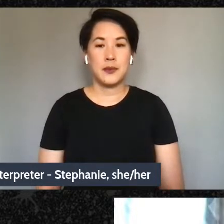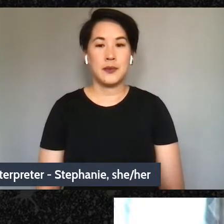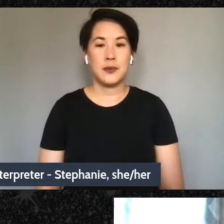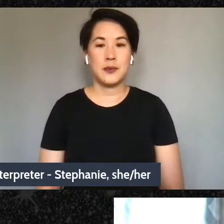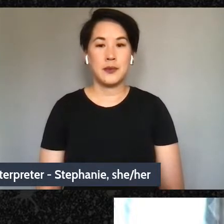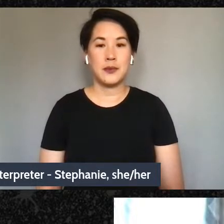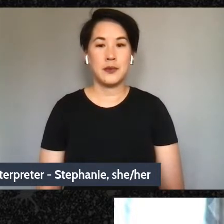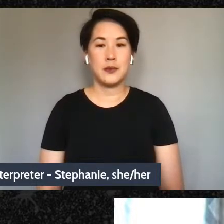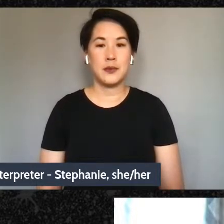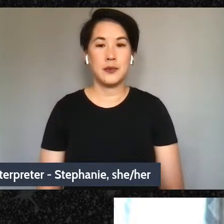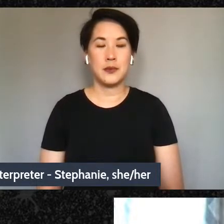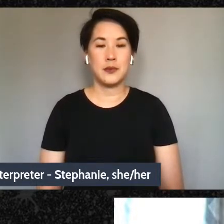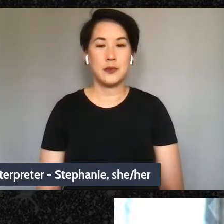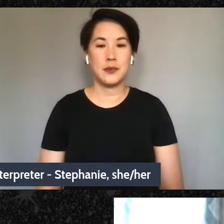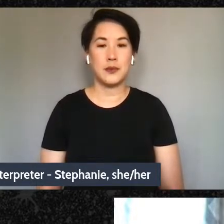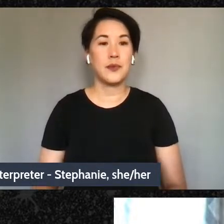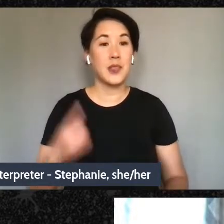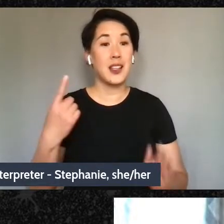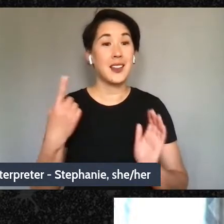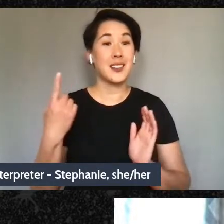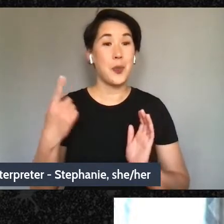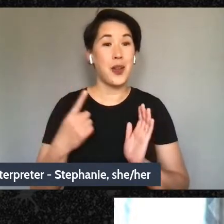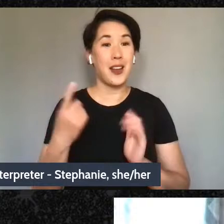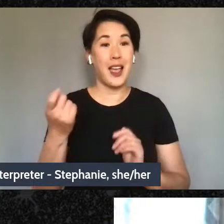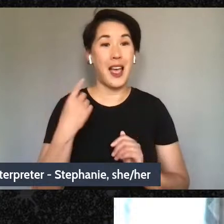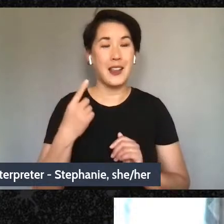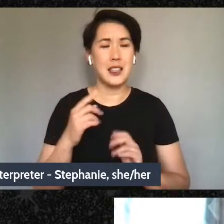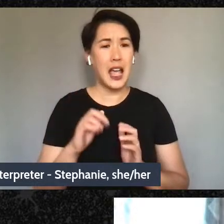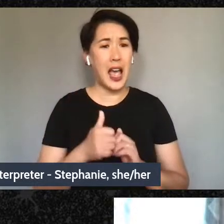somebody asked a question about how we used to just talk about this with young folks